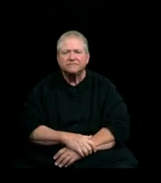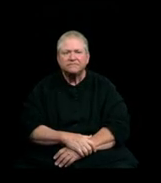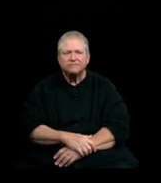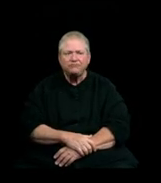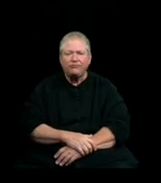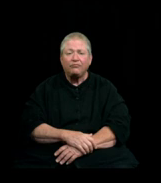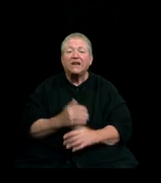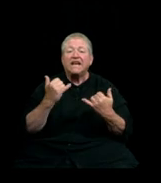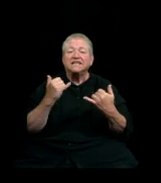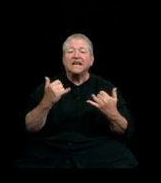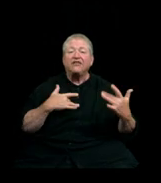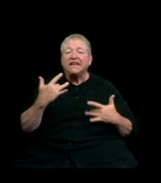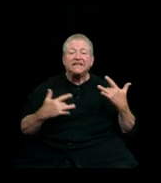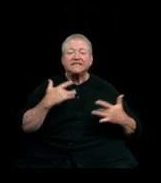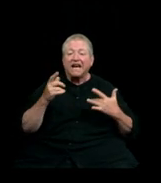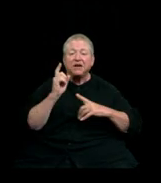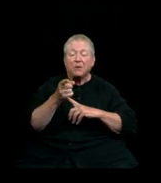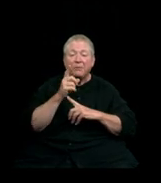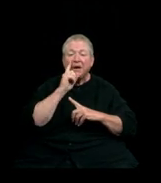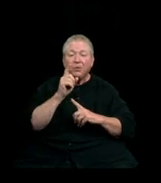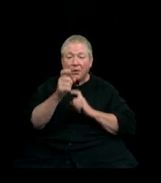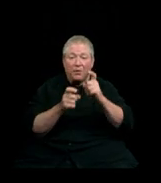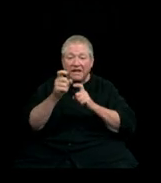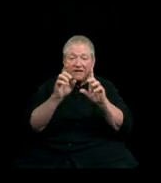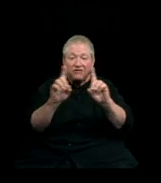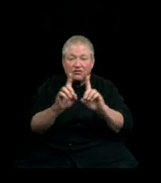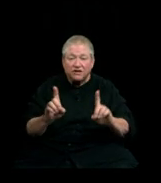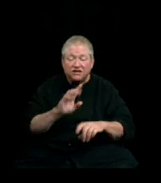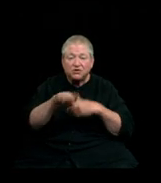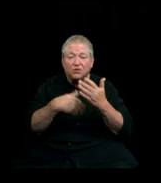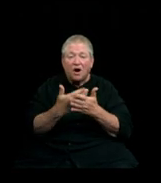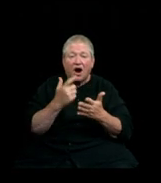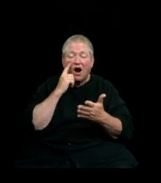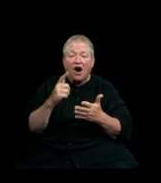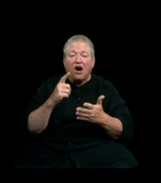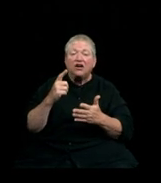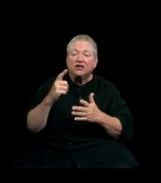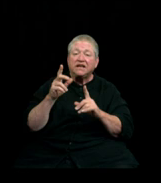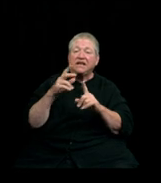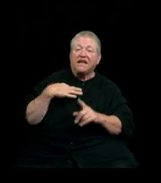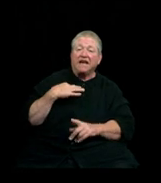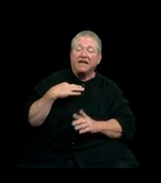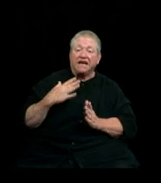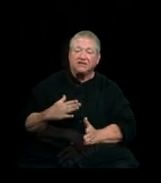It is now the exciting moment when we confer degrees to all candidates. Provost Carbajal will now join me for conferring